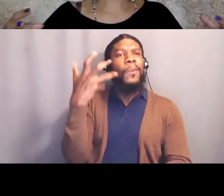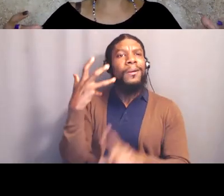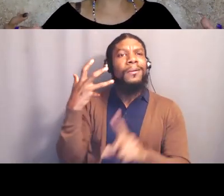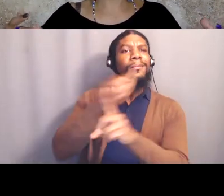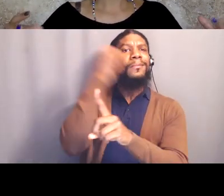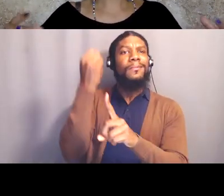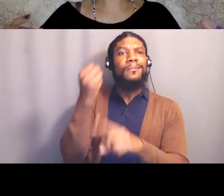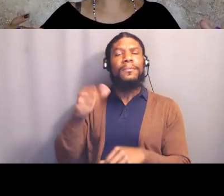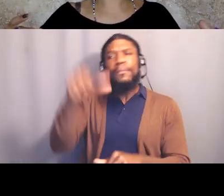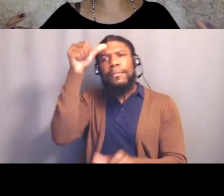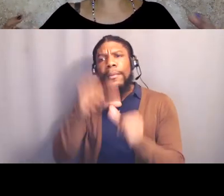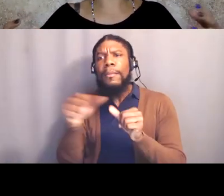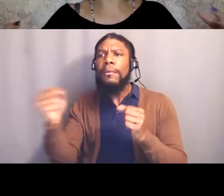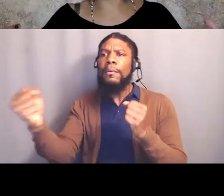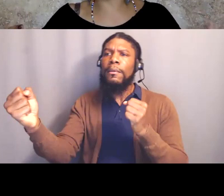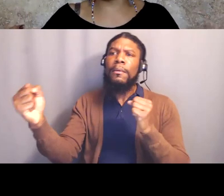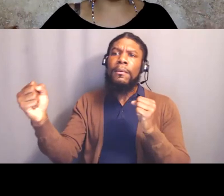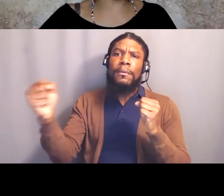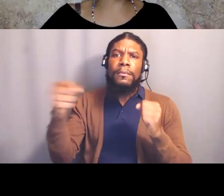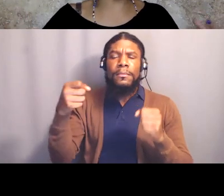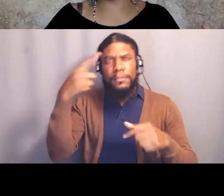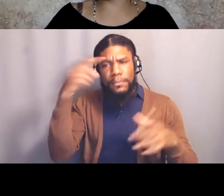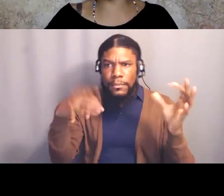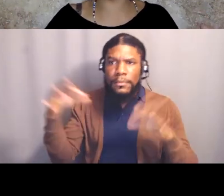to seek those sounds that we summoned up,